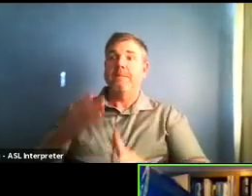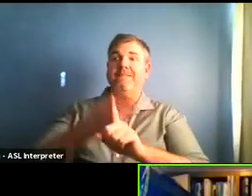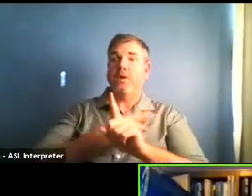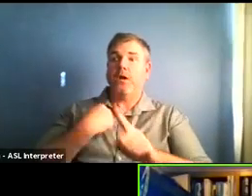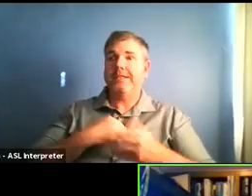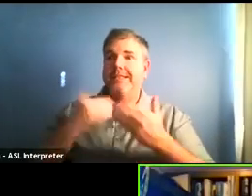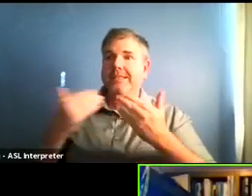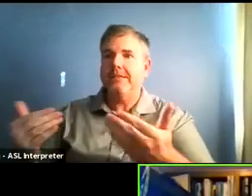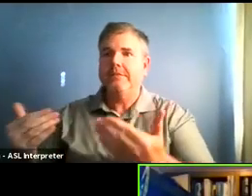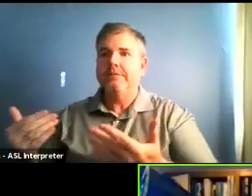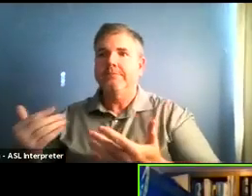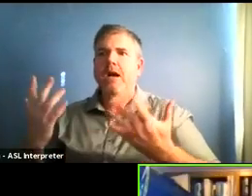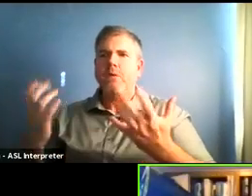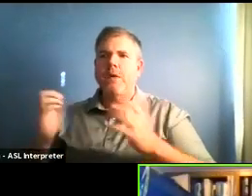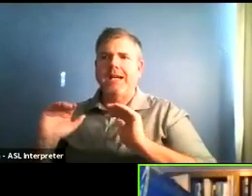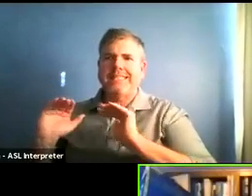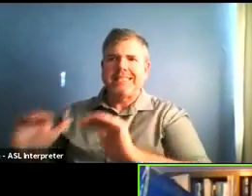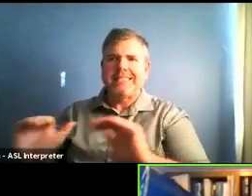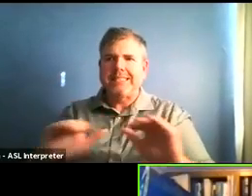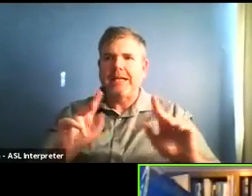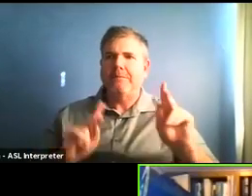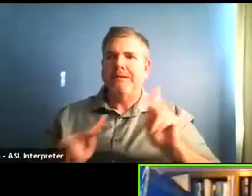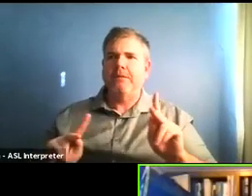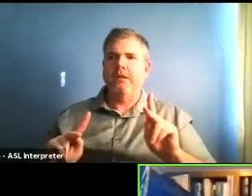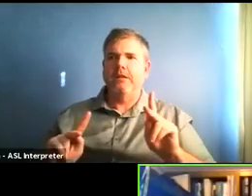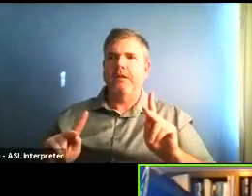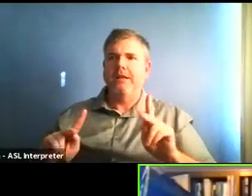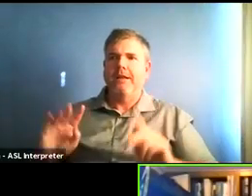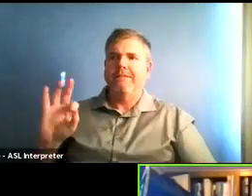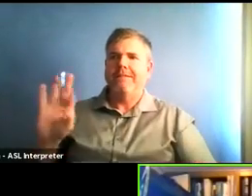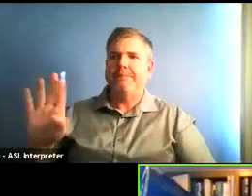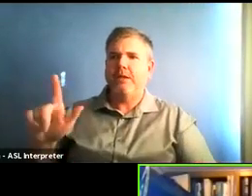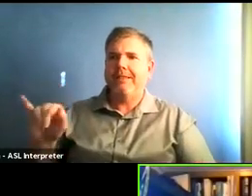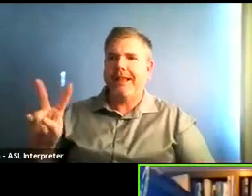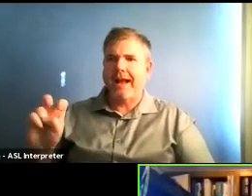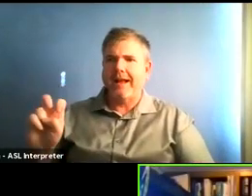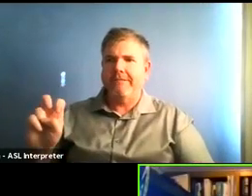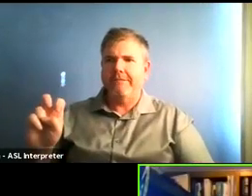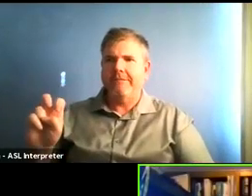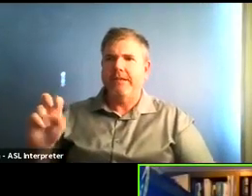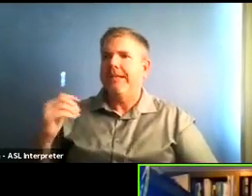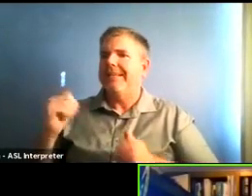viewing us on Facebook live and you by your welcome to submit questions, either